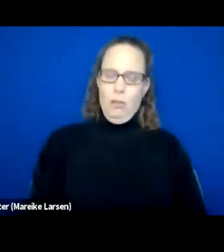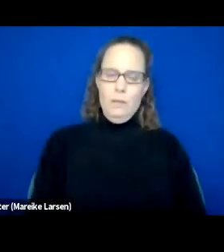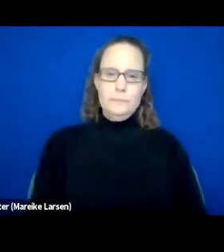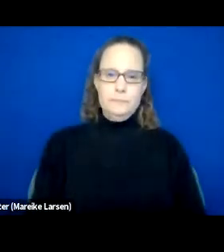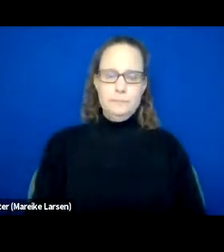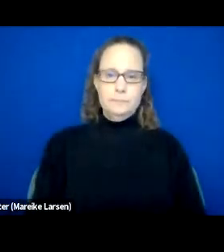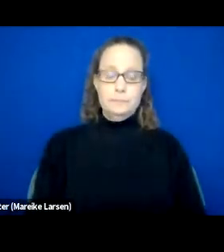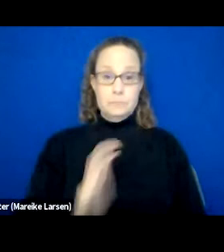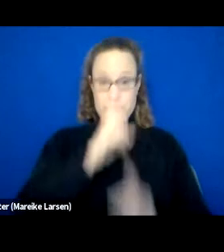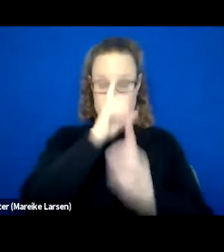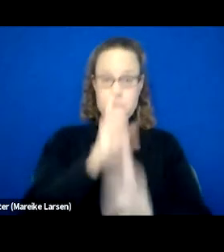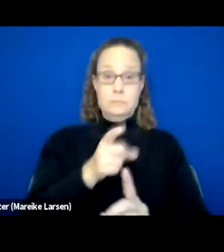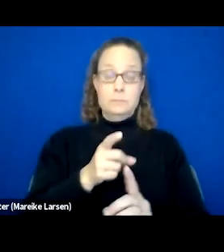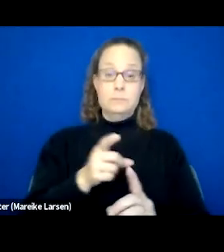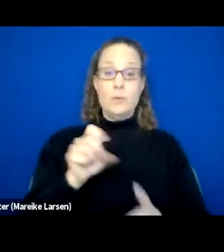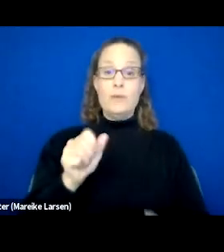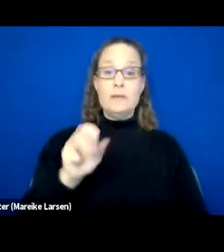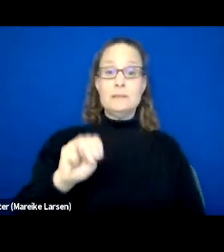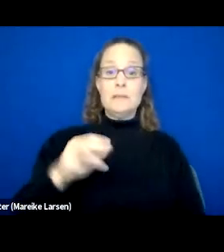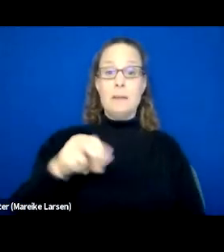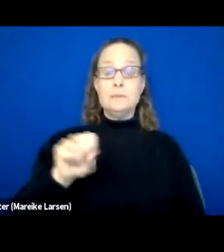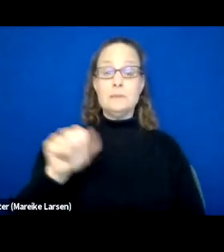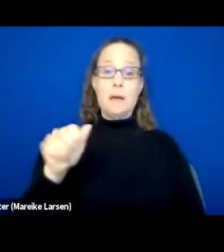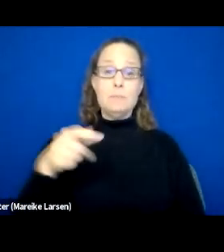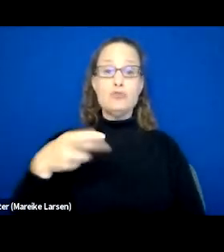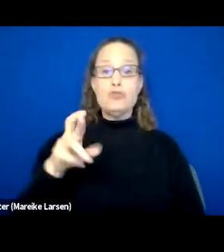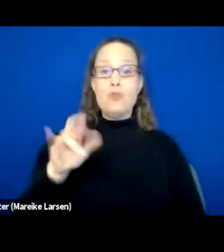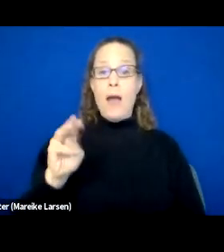Our goal with SAMHSA PRIME is to motivate and empower these clients.